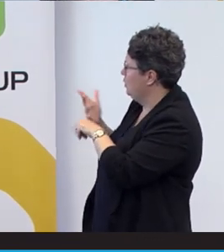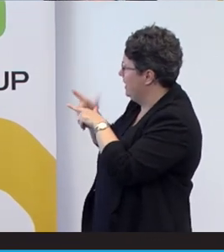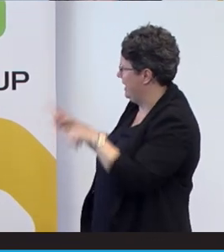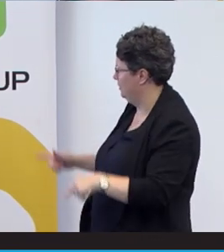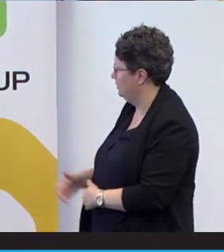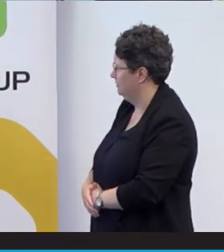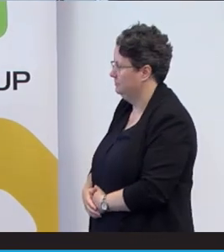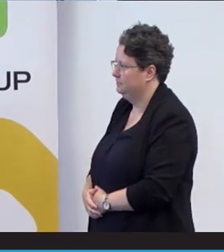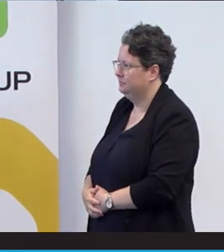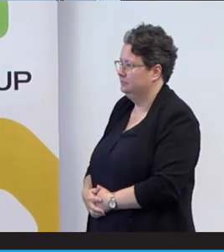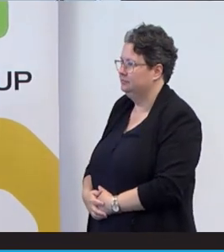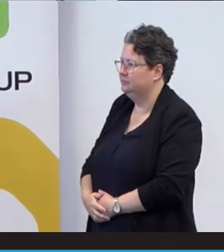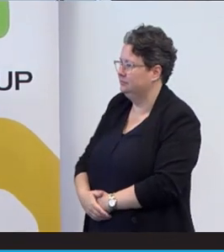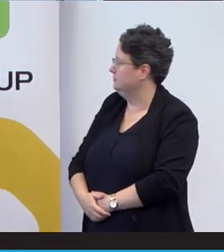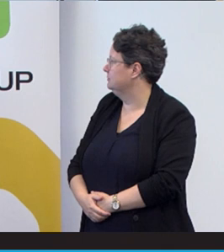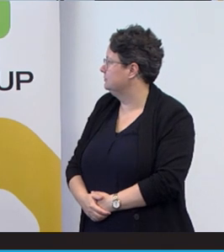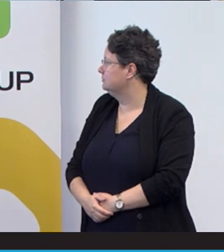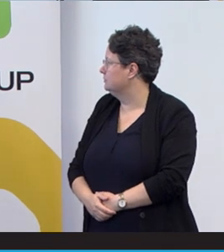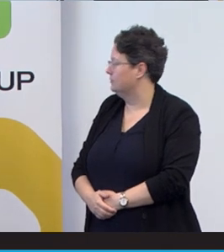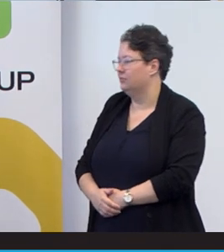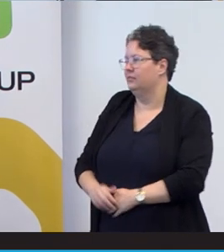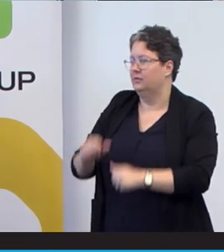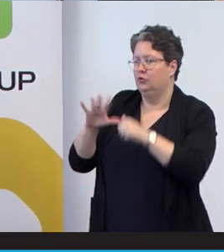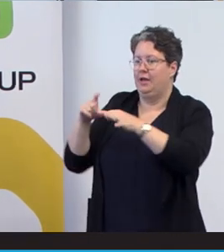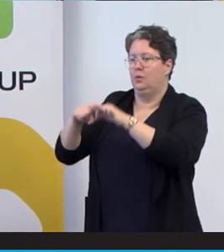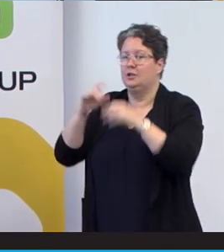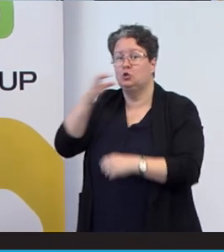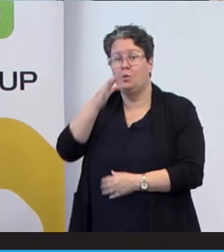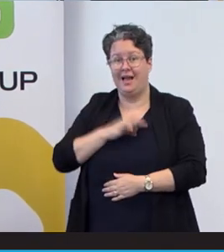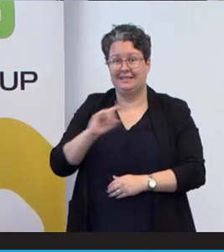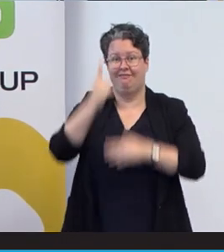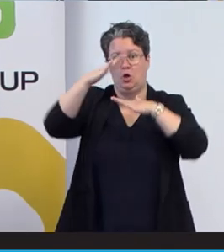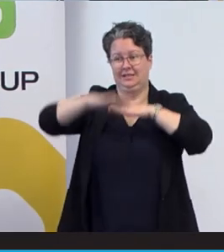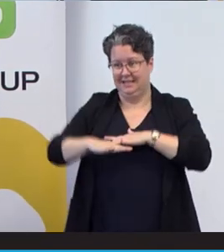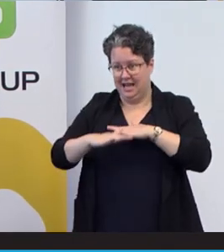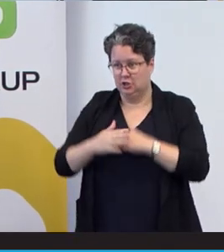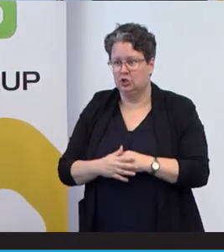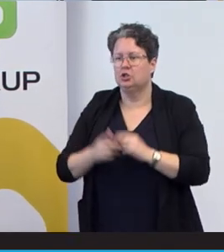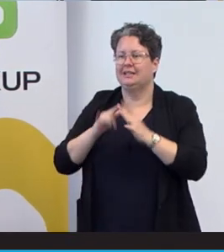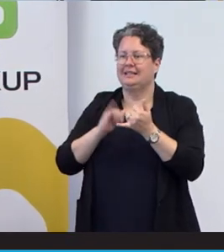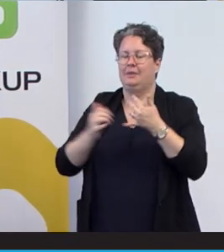Yeah, that's a really good question to ask, that notion is being and organised by deaf Aboriginal